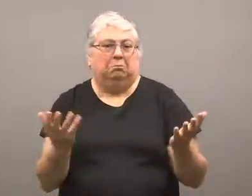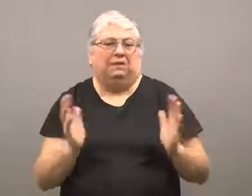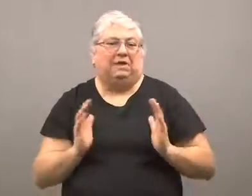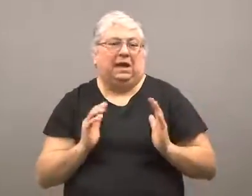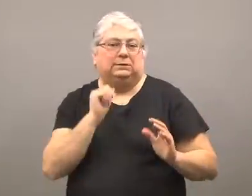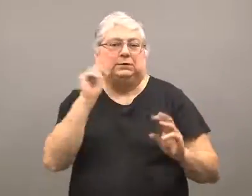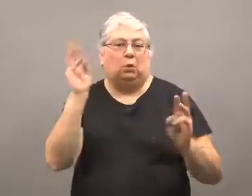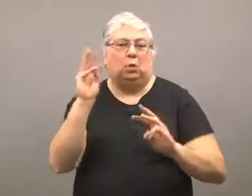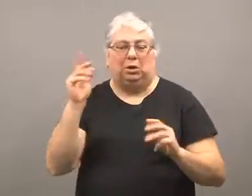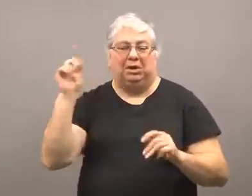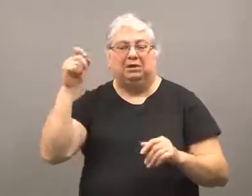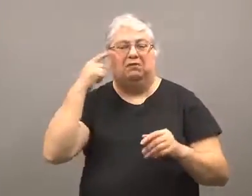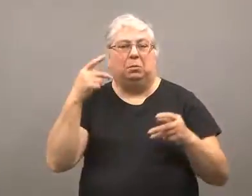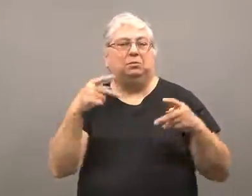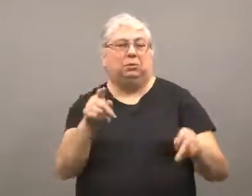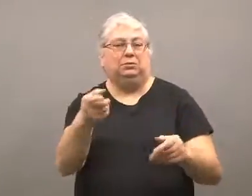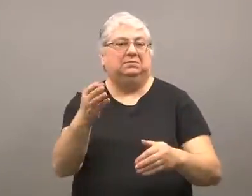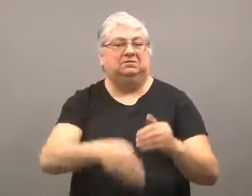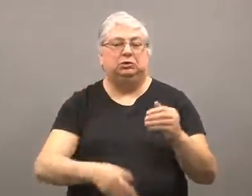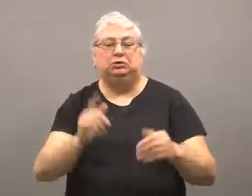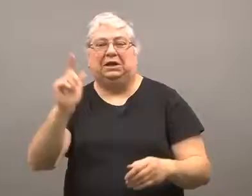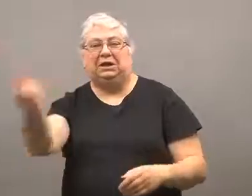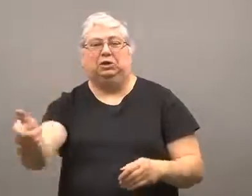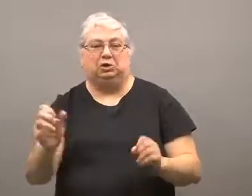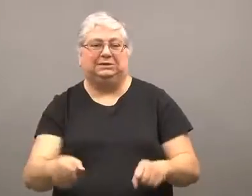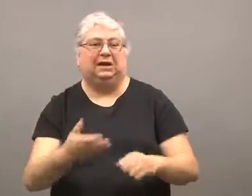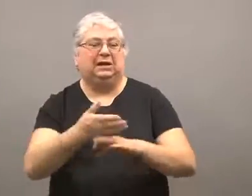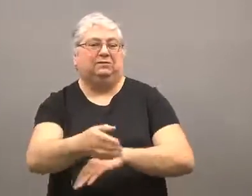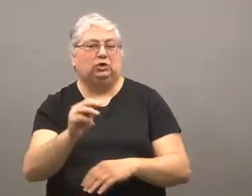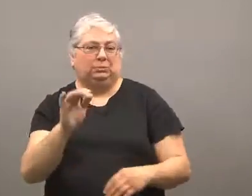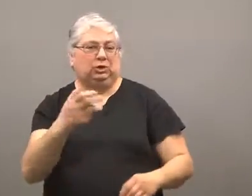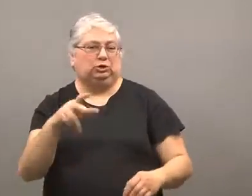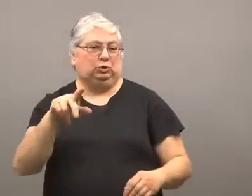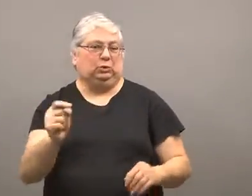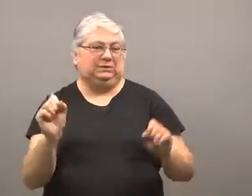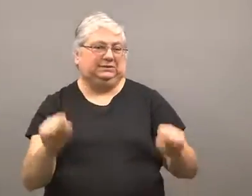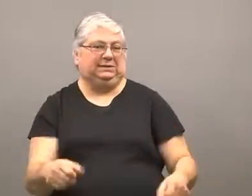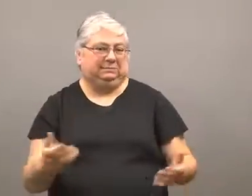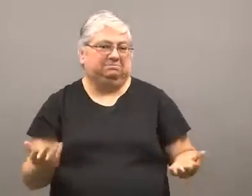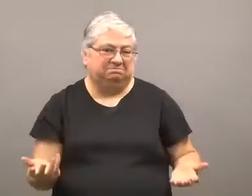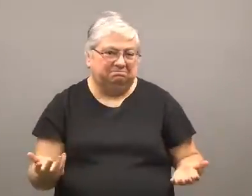The government will let you finish the enrollment after the 31st, no worries.